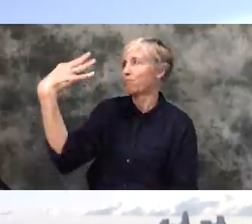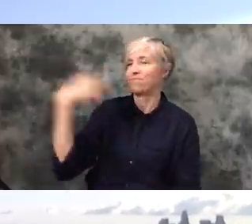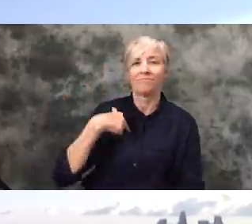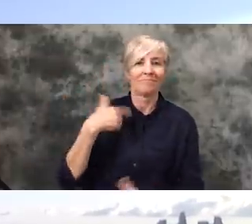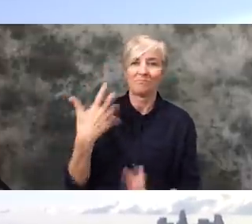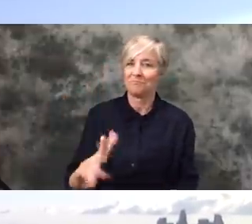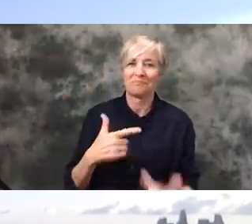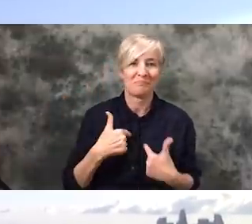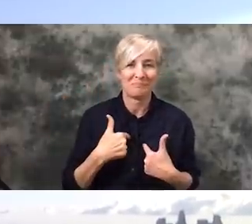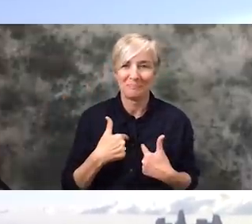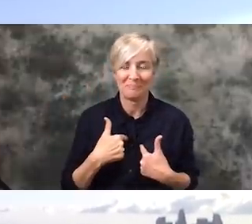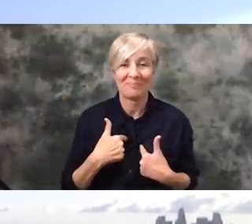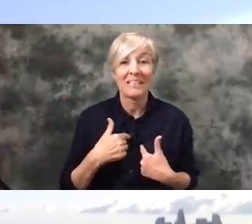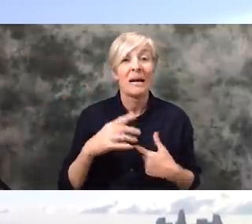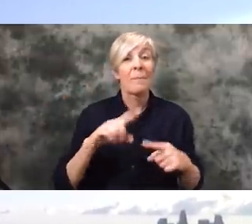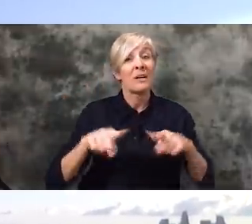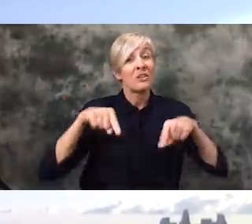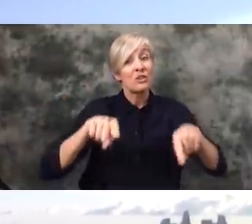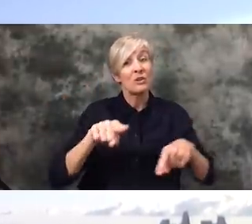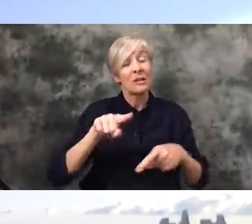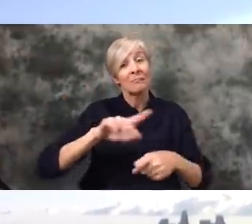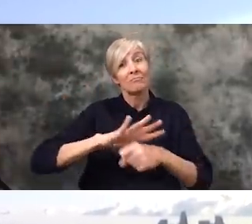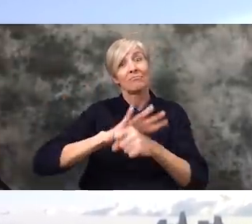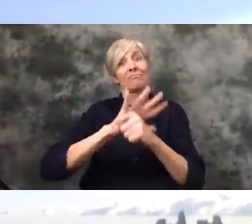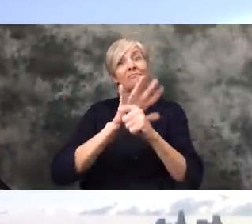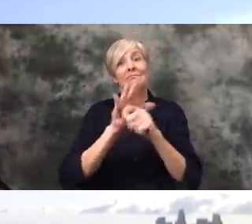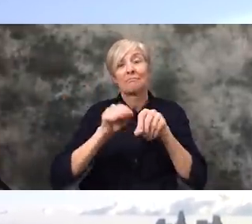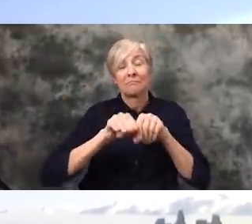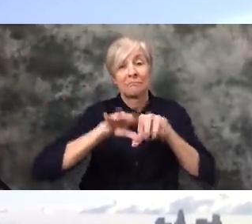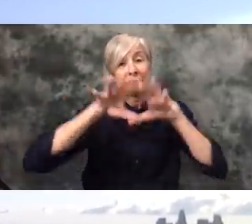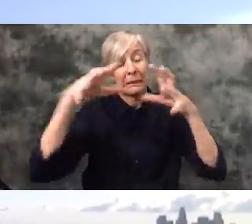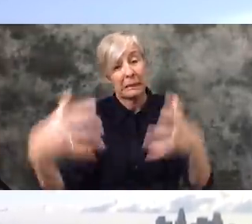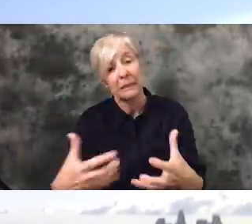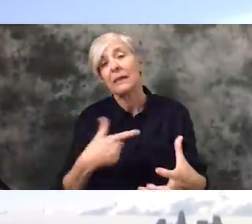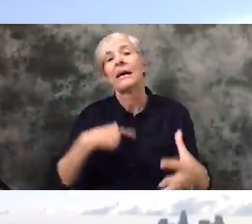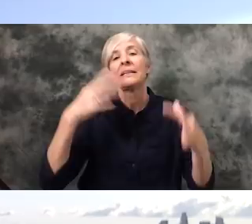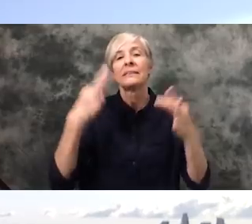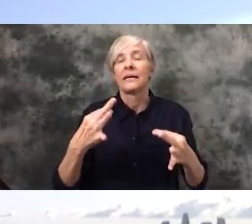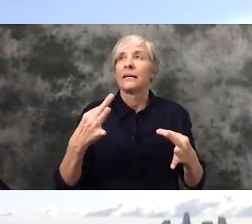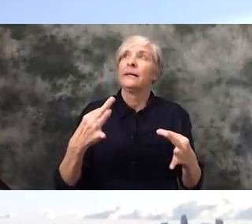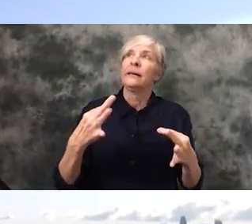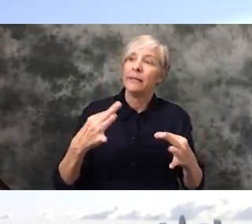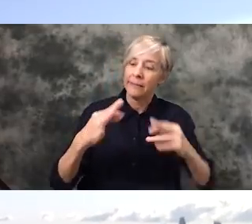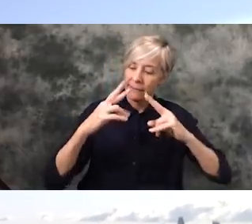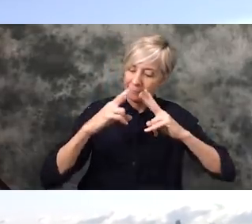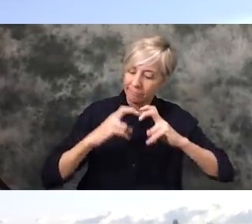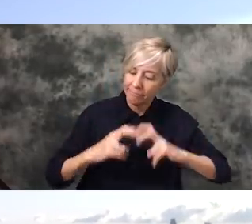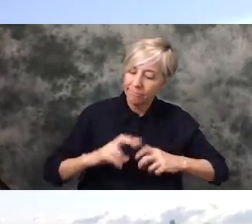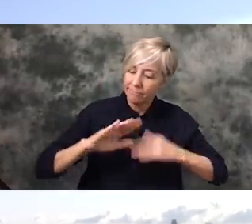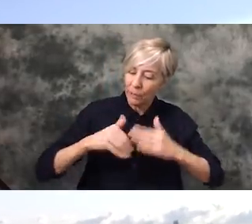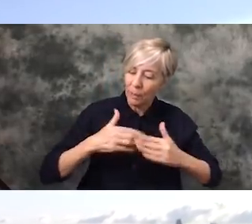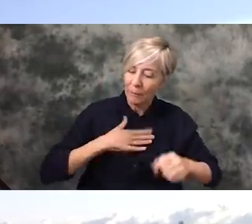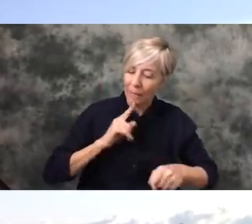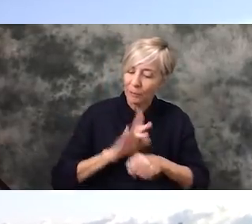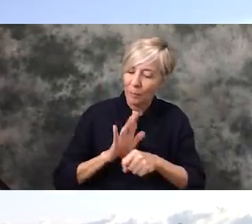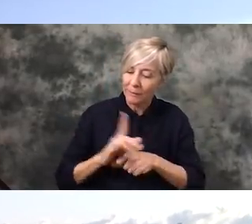but during this global pandemic times I decided to seriously consider all of the